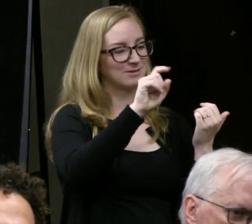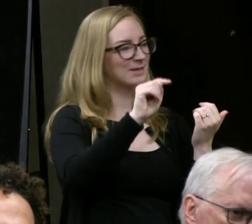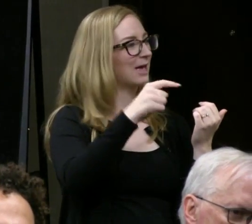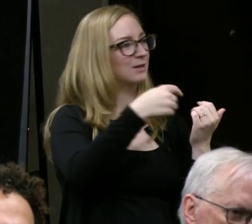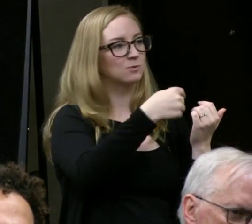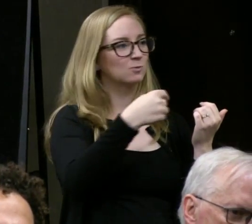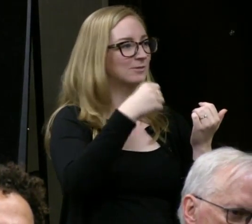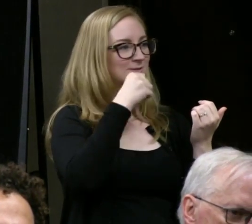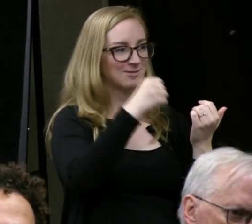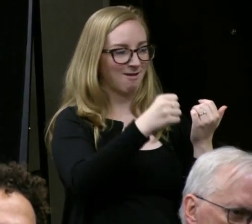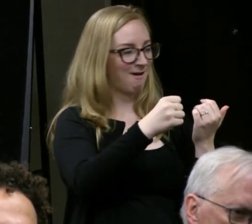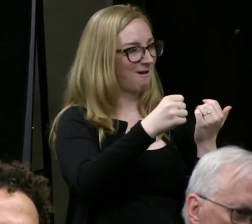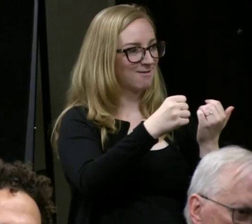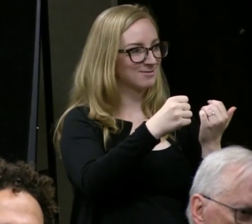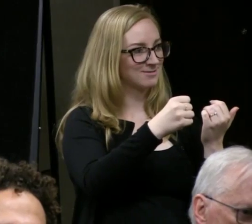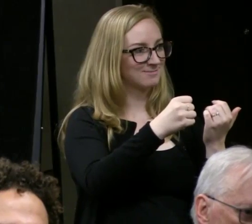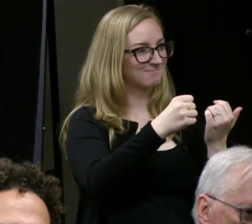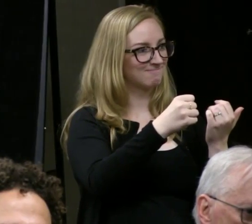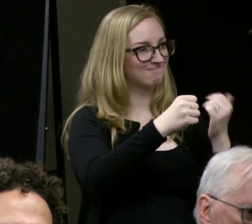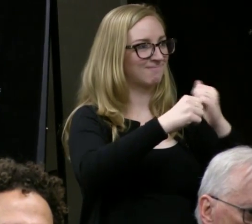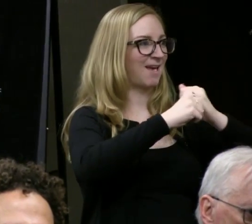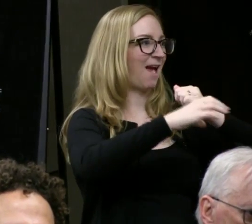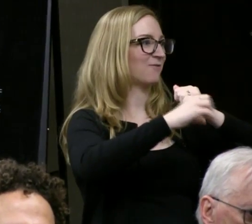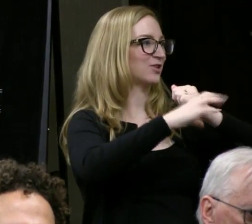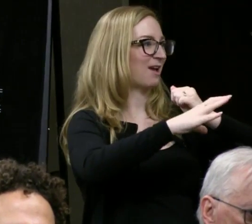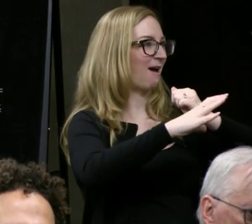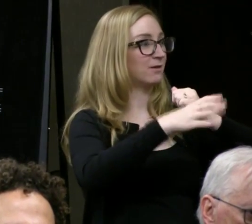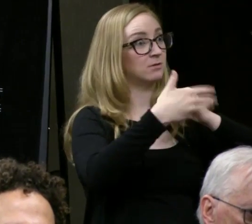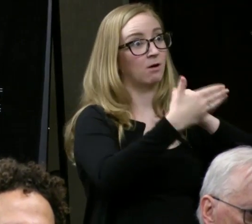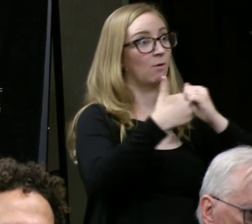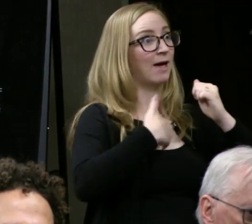that there was a deaf artist in there,